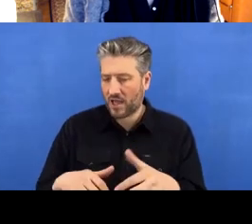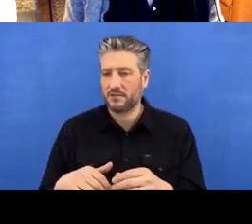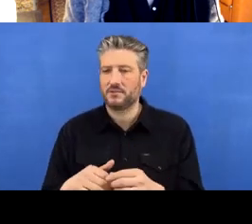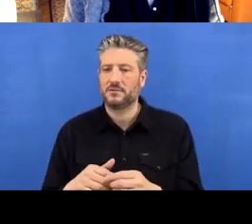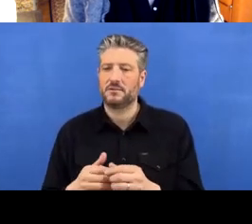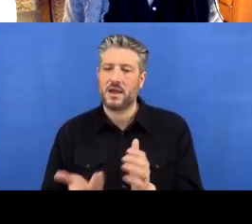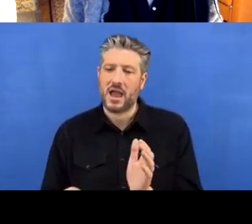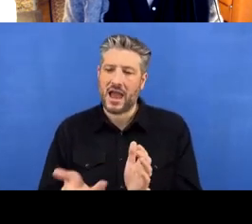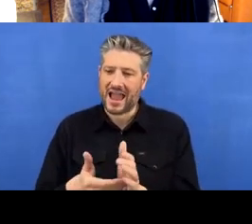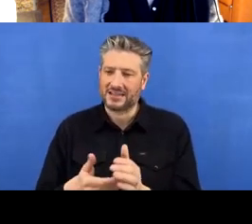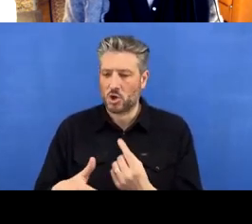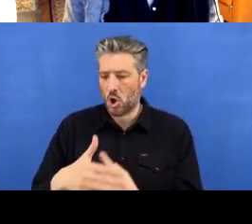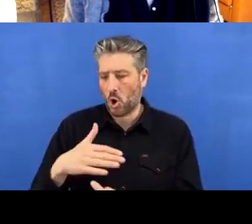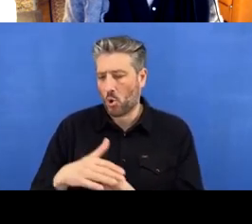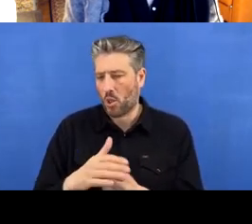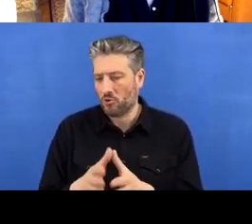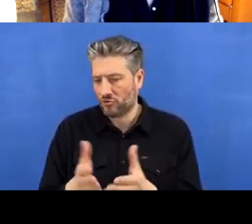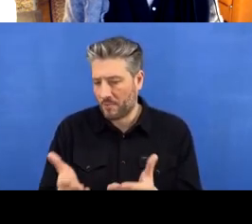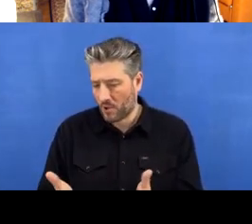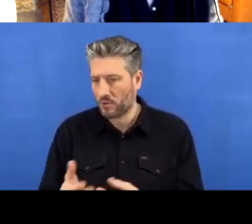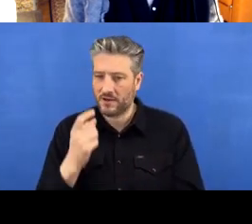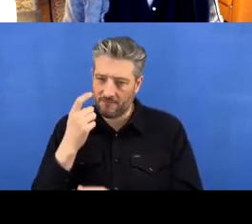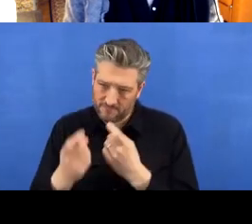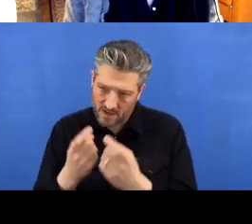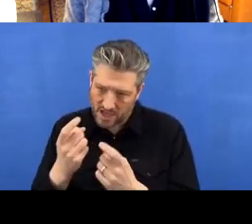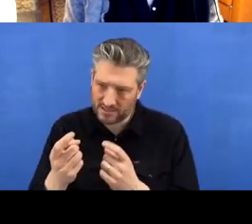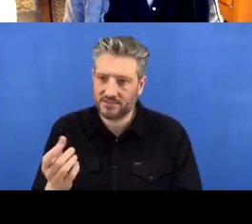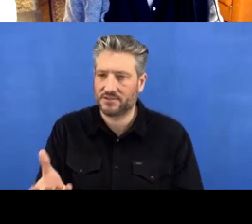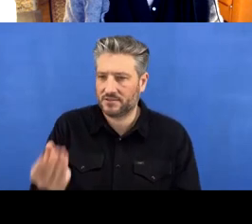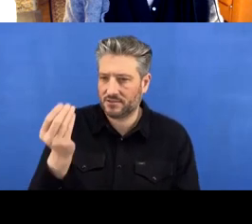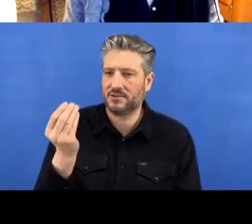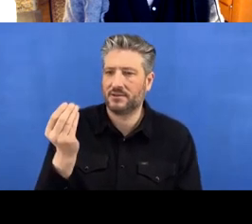and find it again. So mine is called